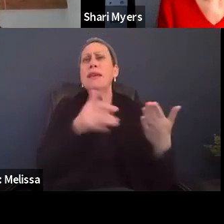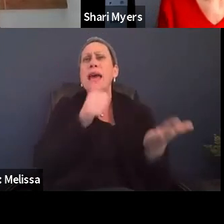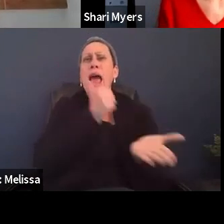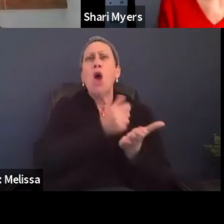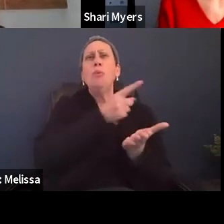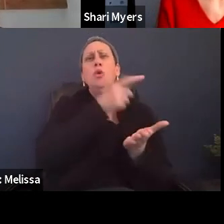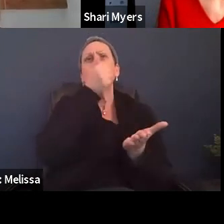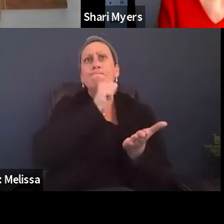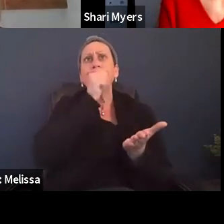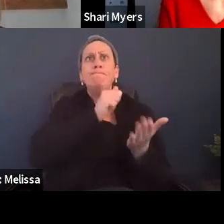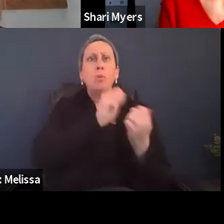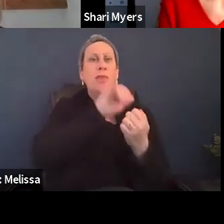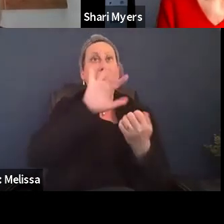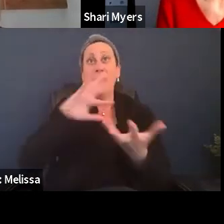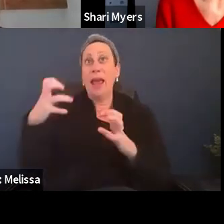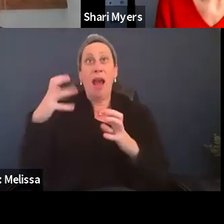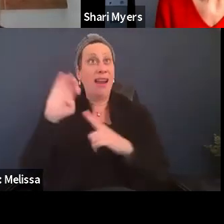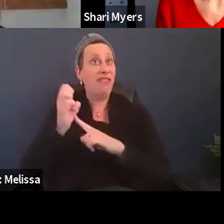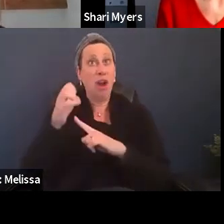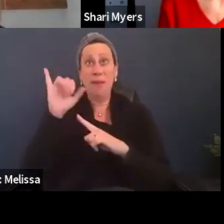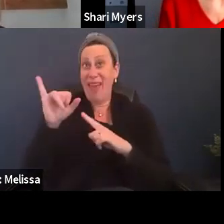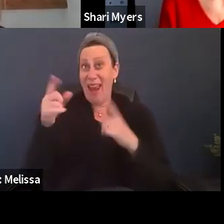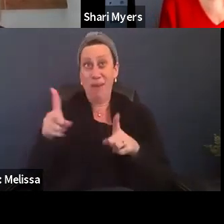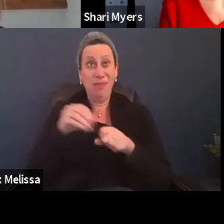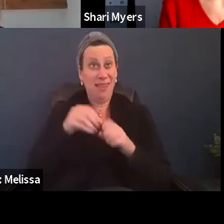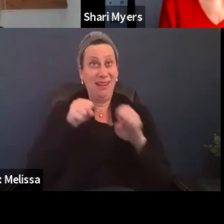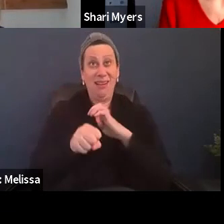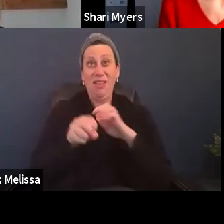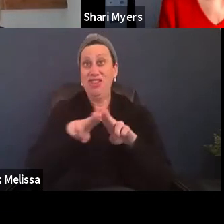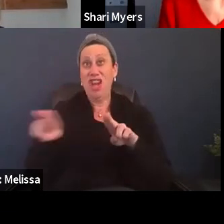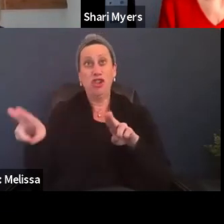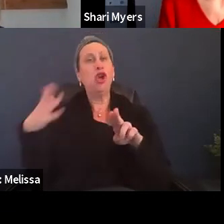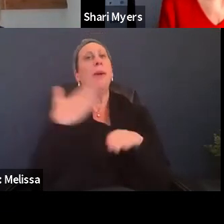that sort of chaotic environment of a shelter, please try to remember to bring it with you